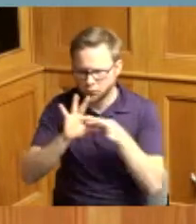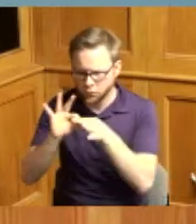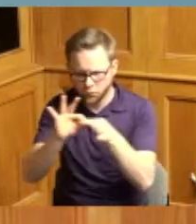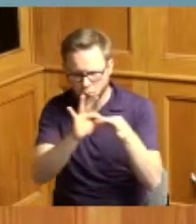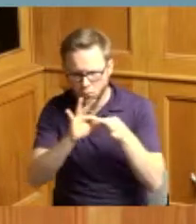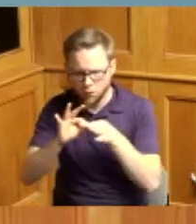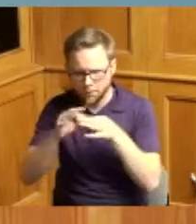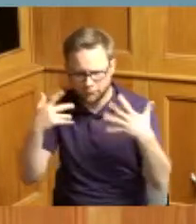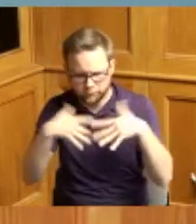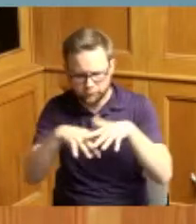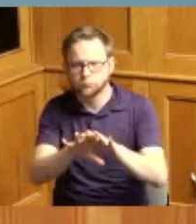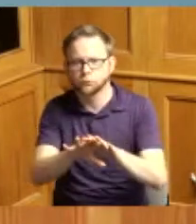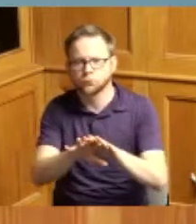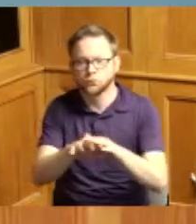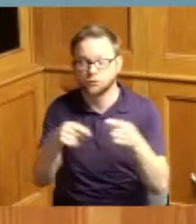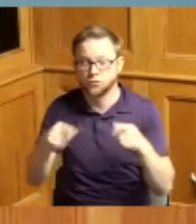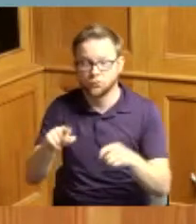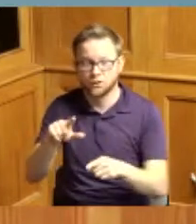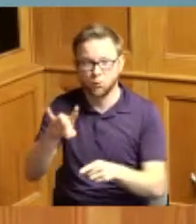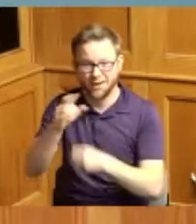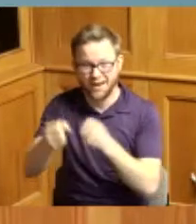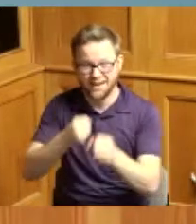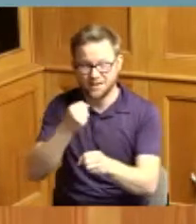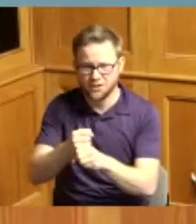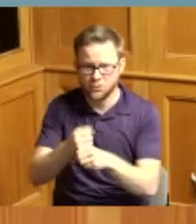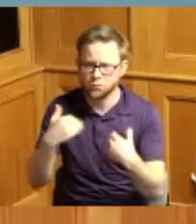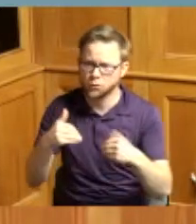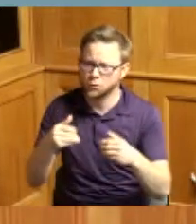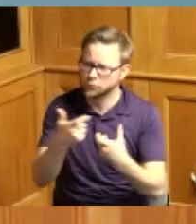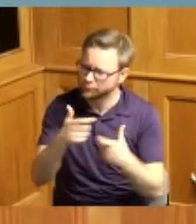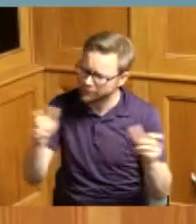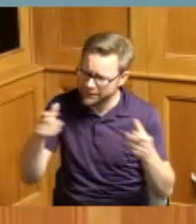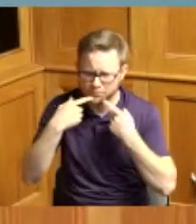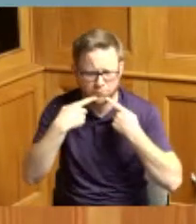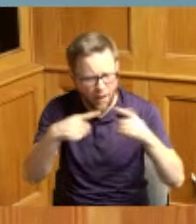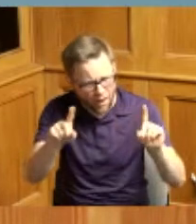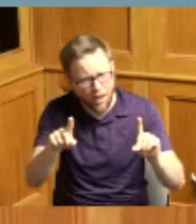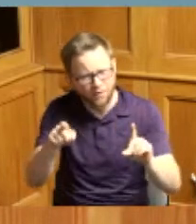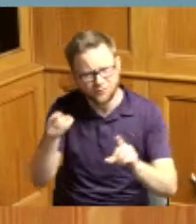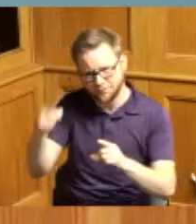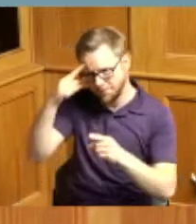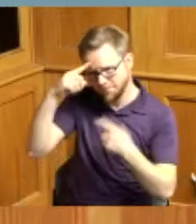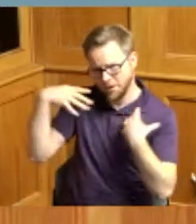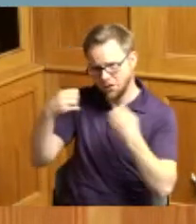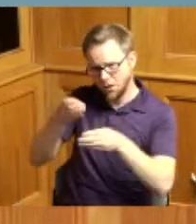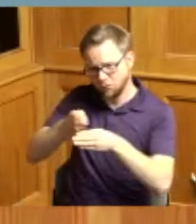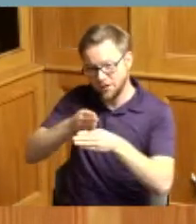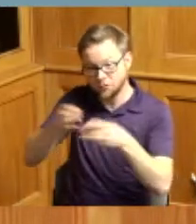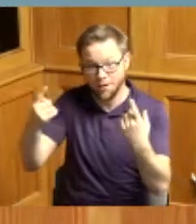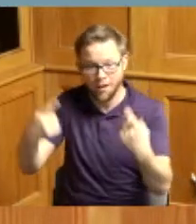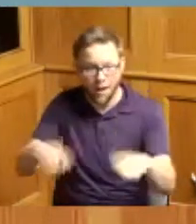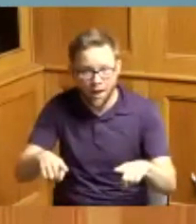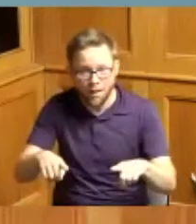her 28 years her greatest achievement as a mental health professional occurred as a project director